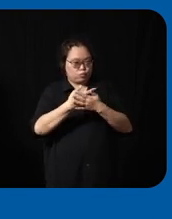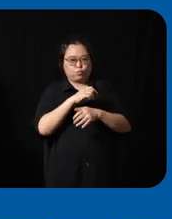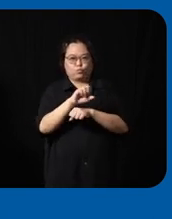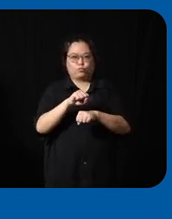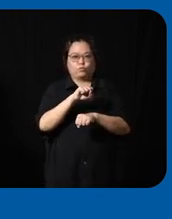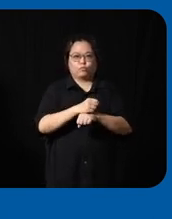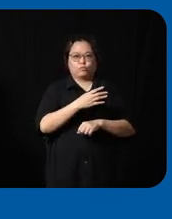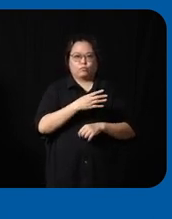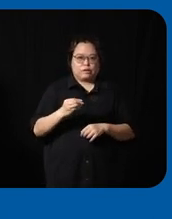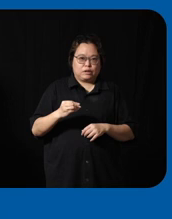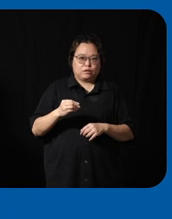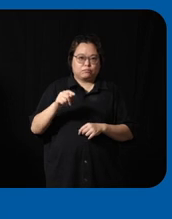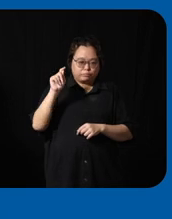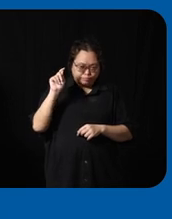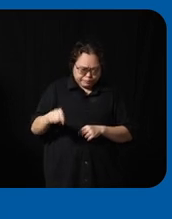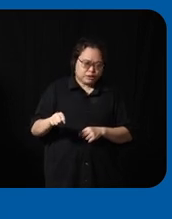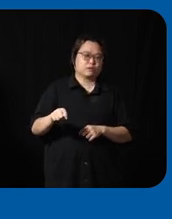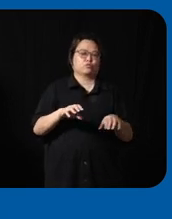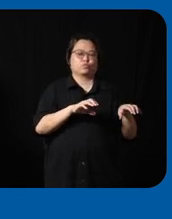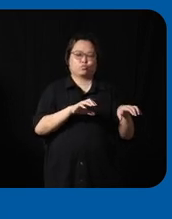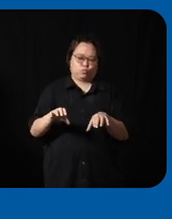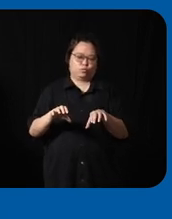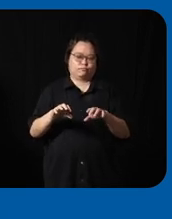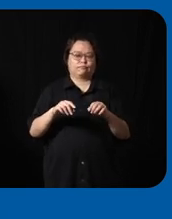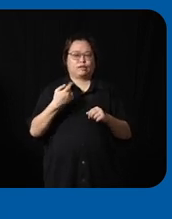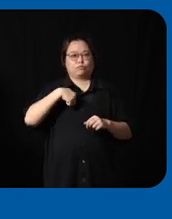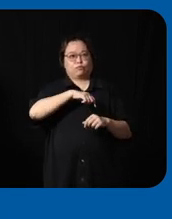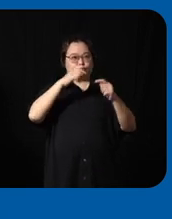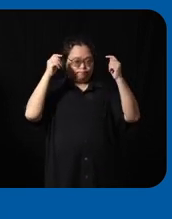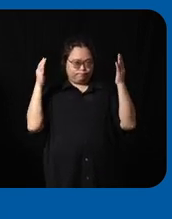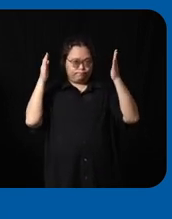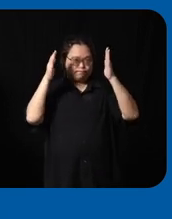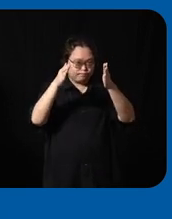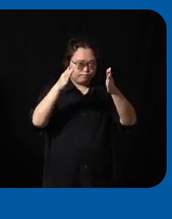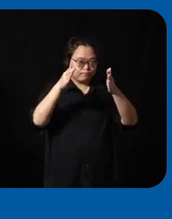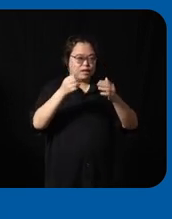a fair bit that needs to be done um but generally we try and focus on high traffic areas where most